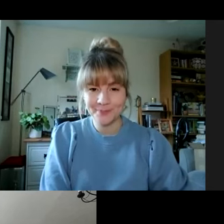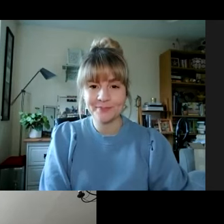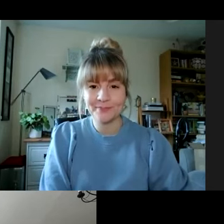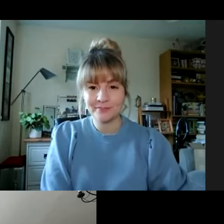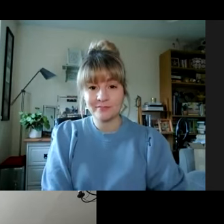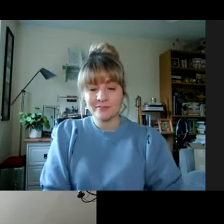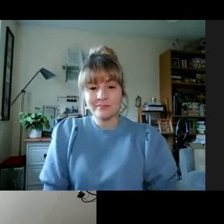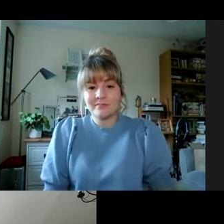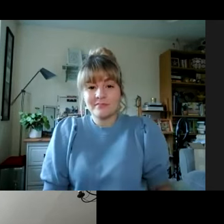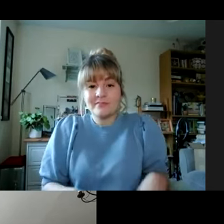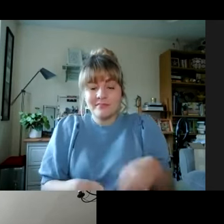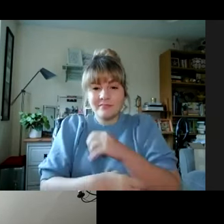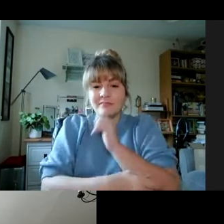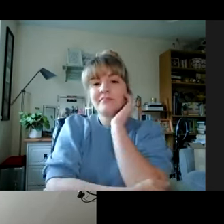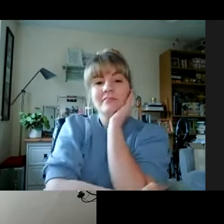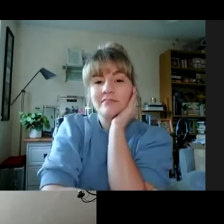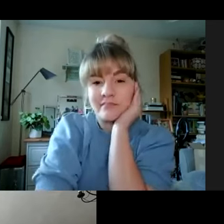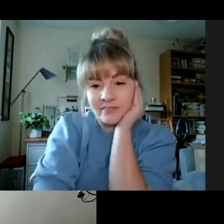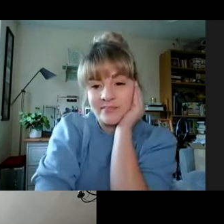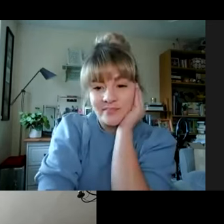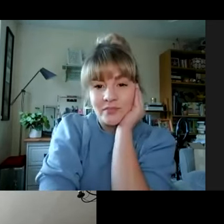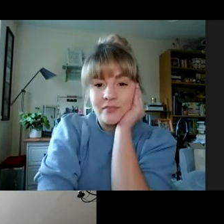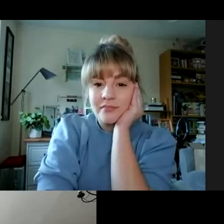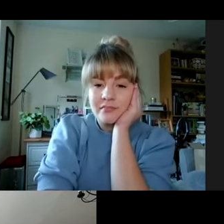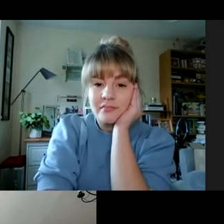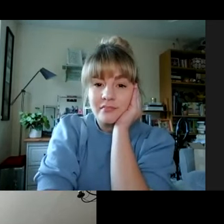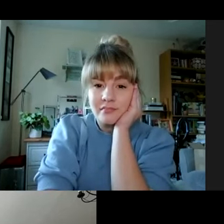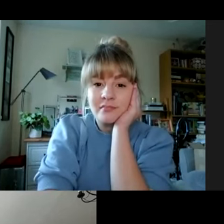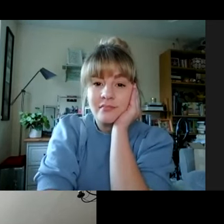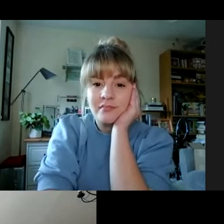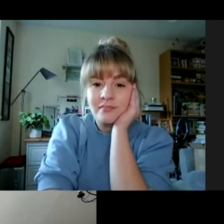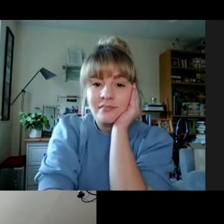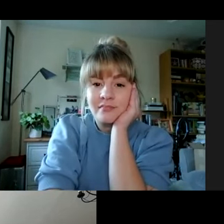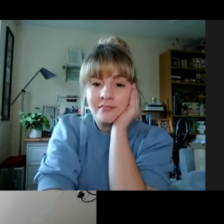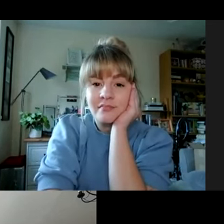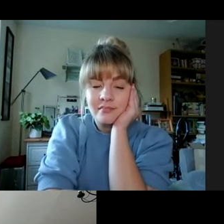And then eventually become like, "oh, it's a part of our life and part of our society." But